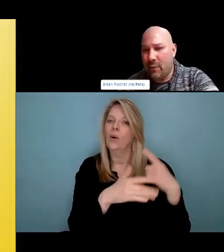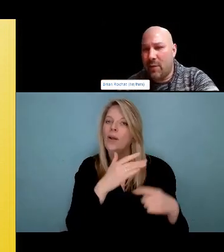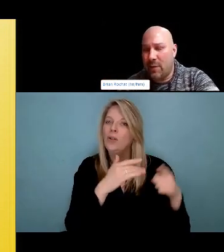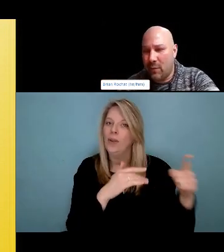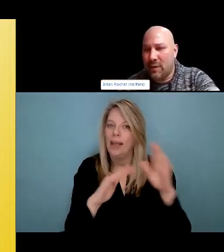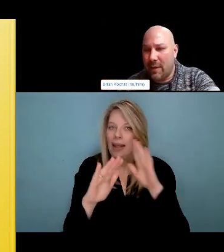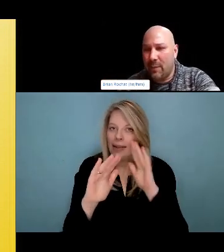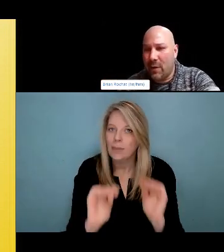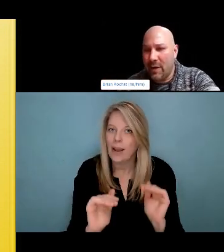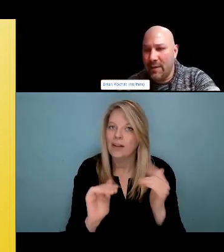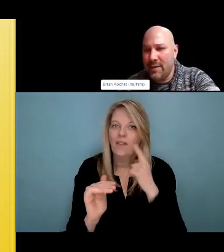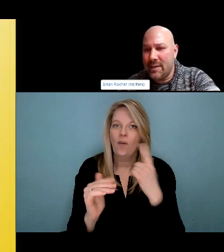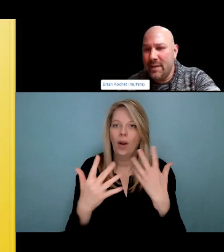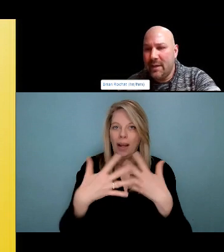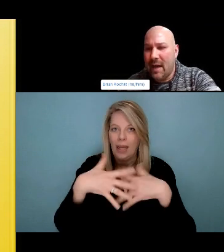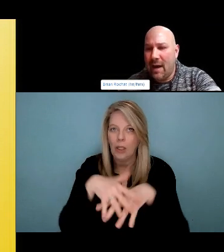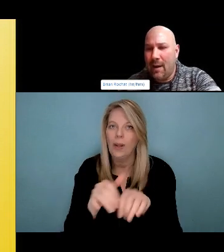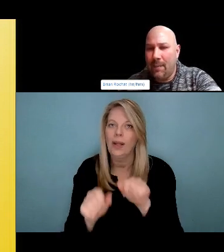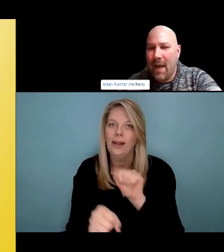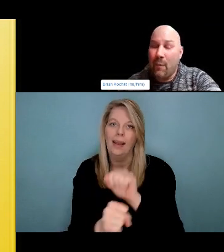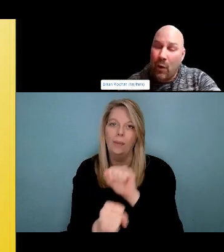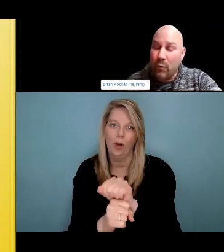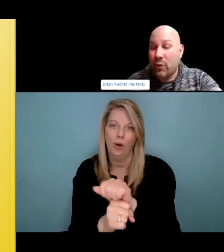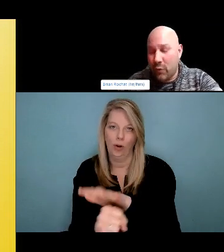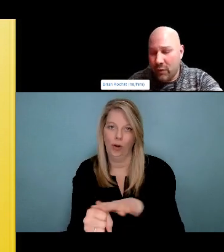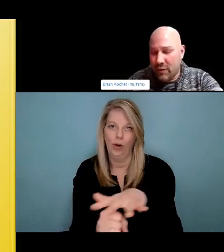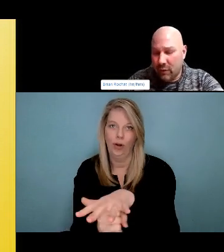could have better outcomes with their substance use even if their substance use never changes.